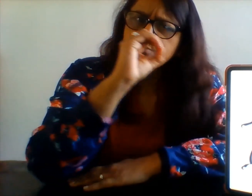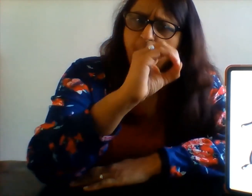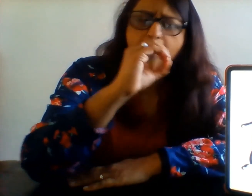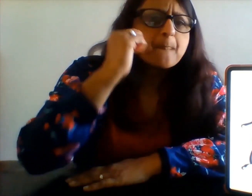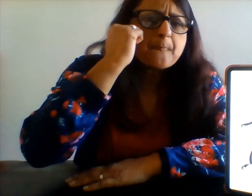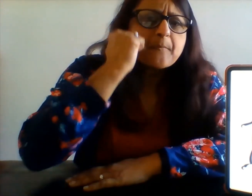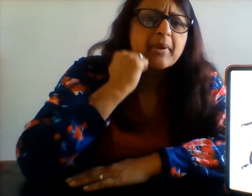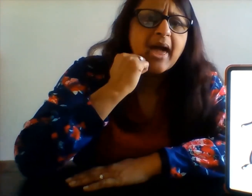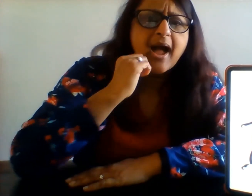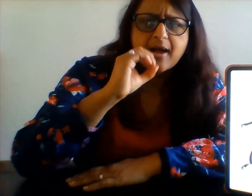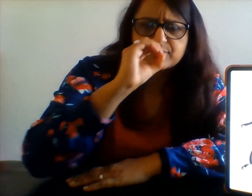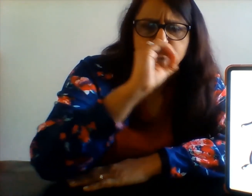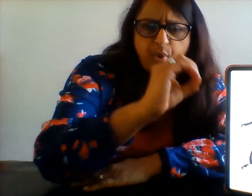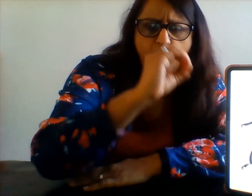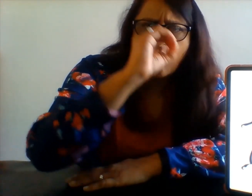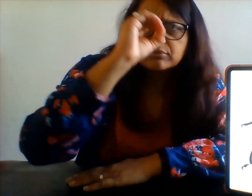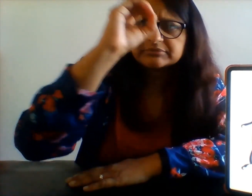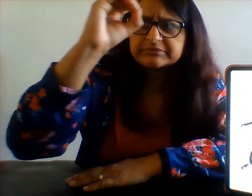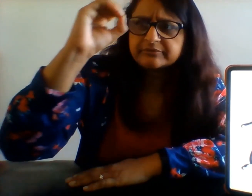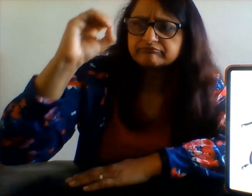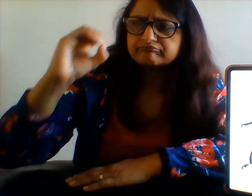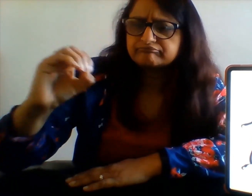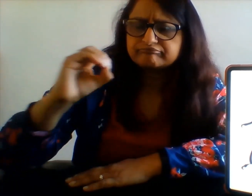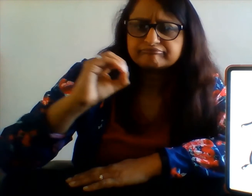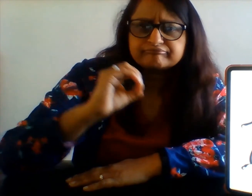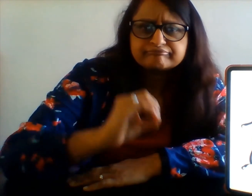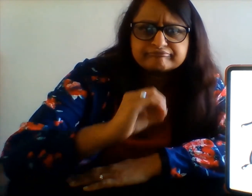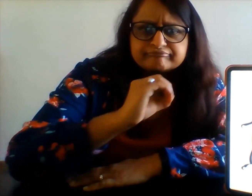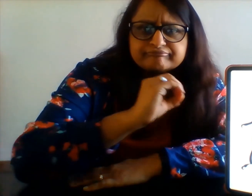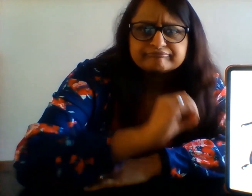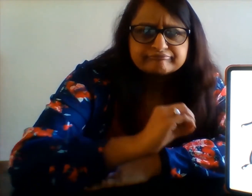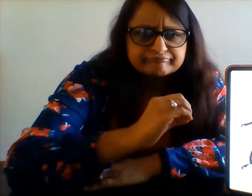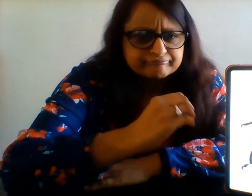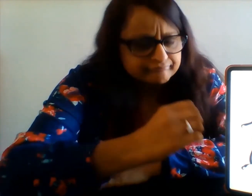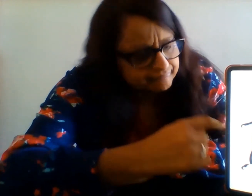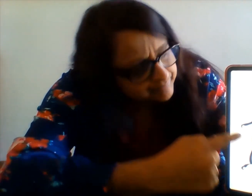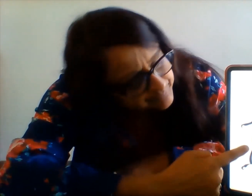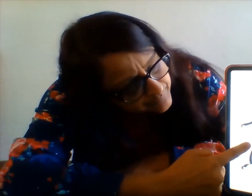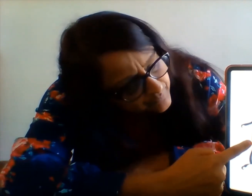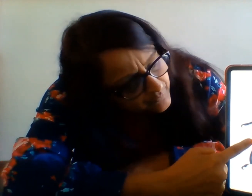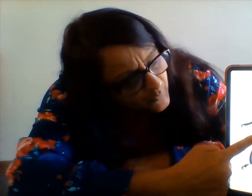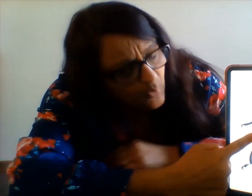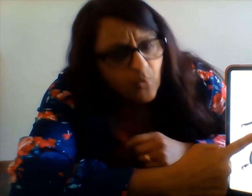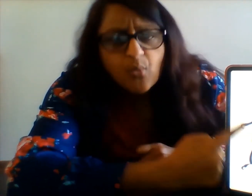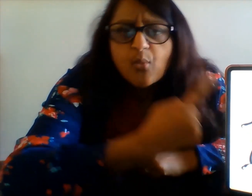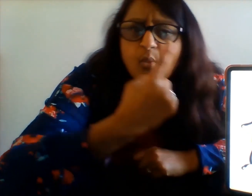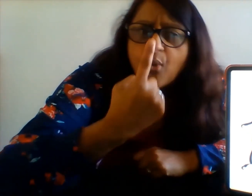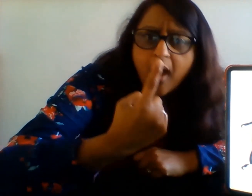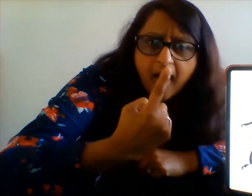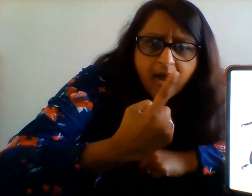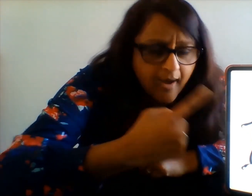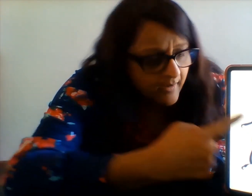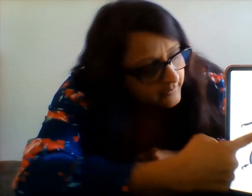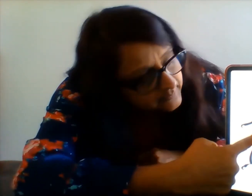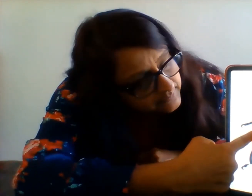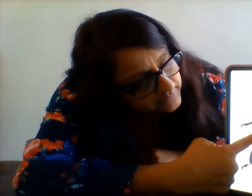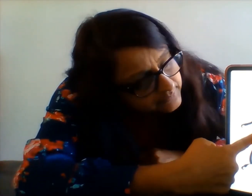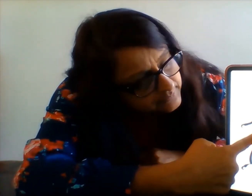How many black spots can you see on the ladybird? One.